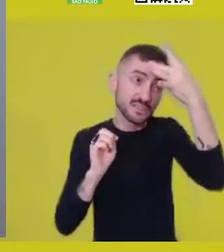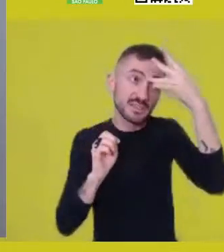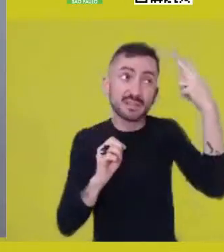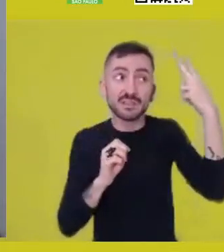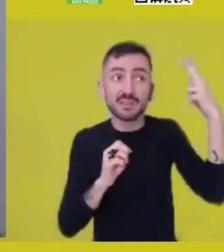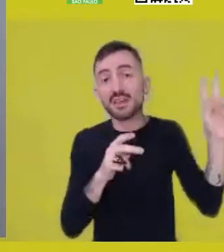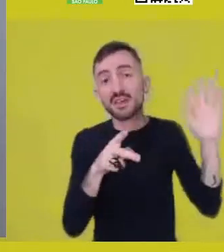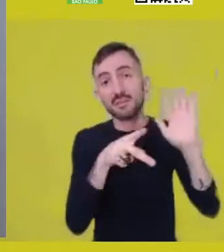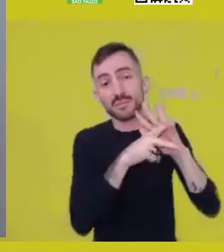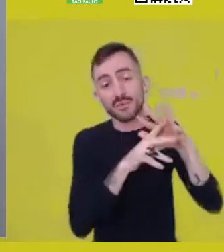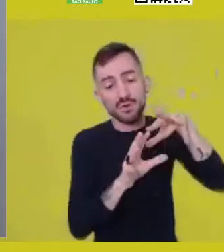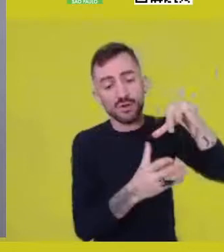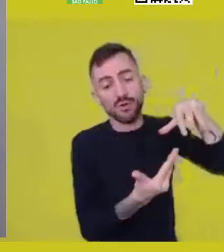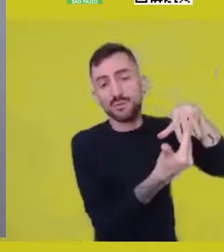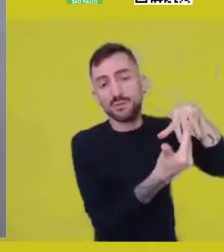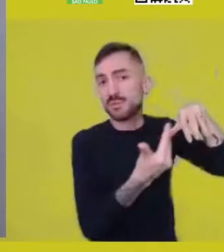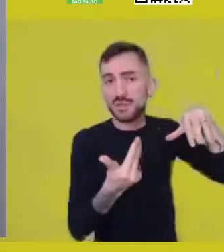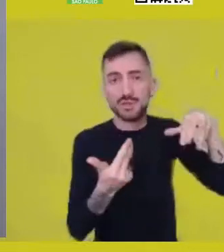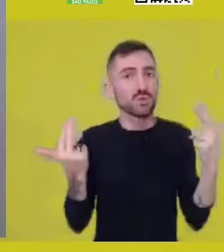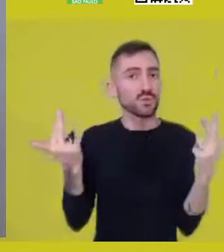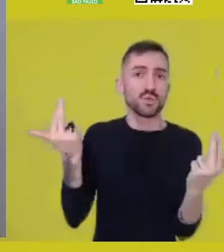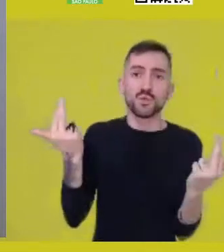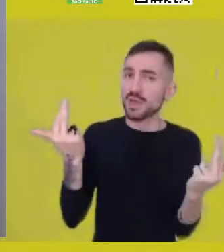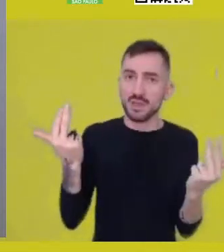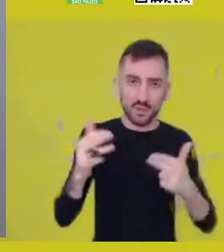And it’s a very interesting exercise,